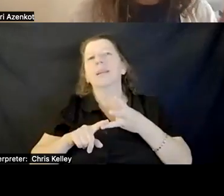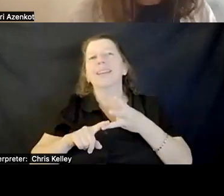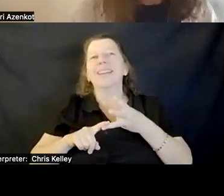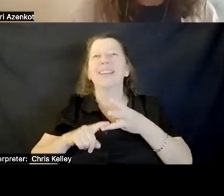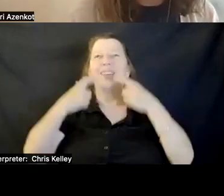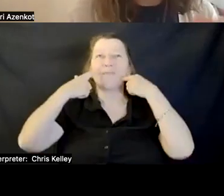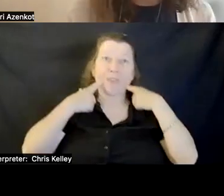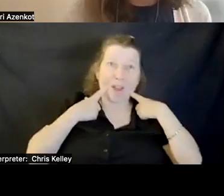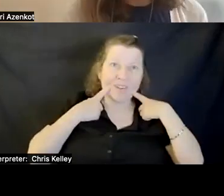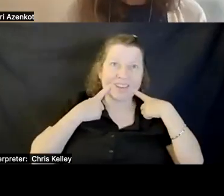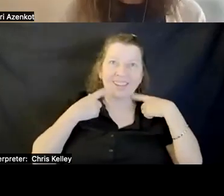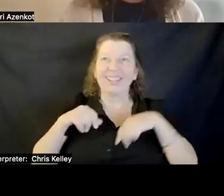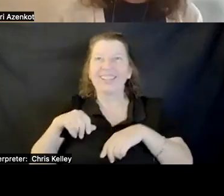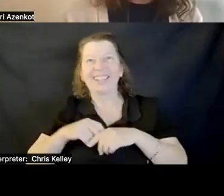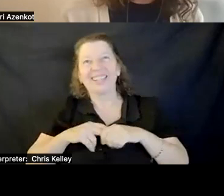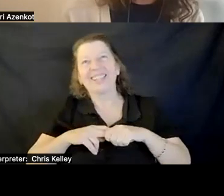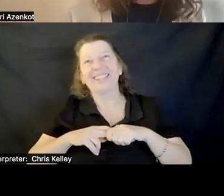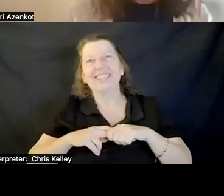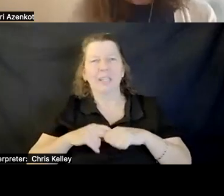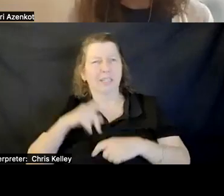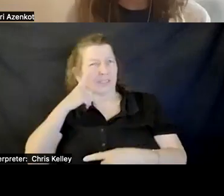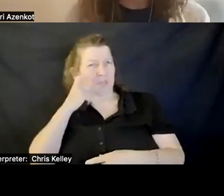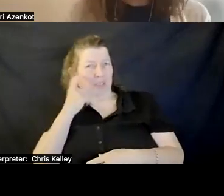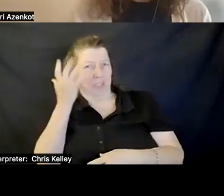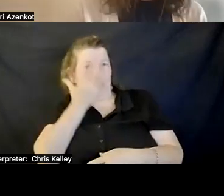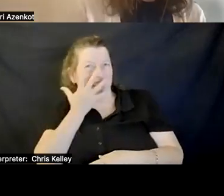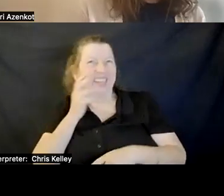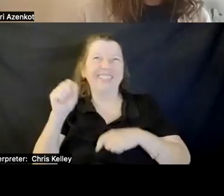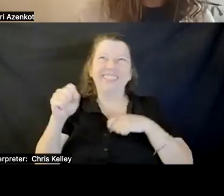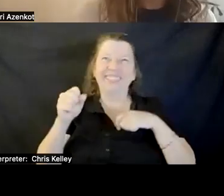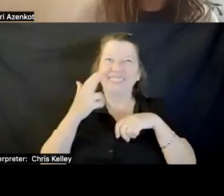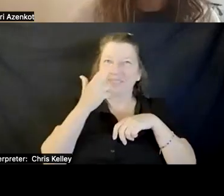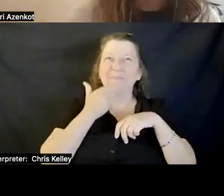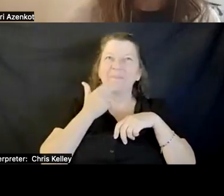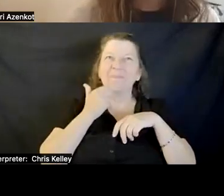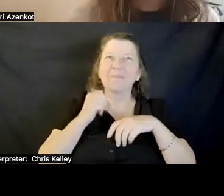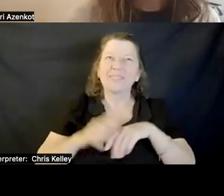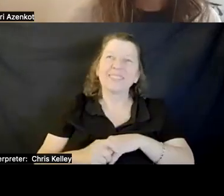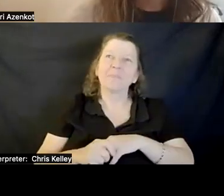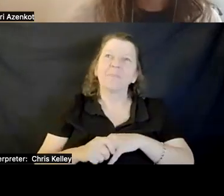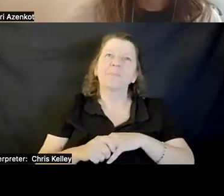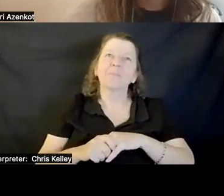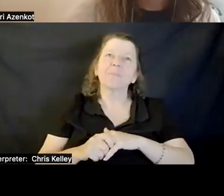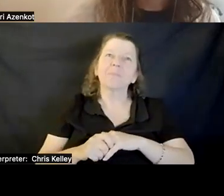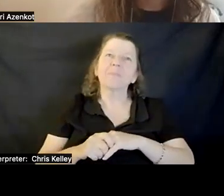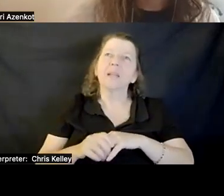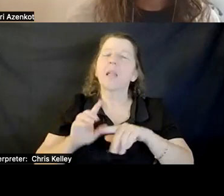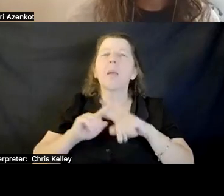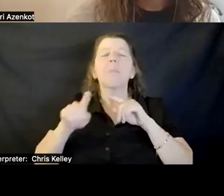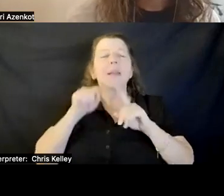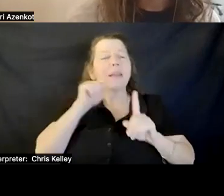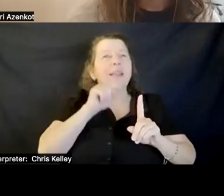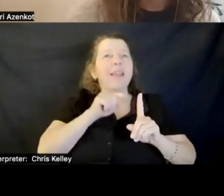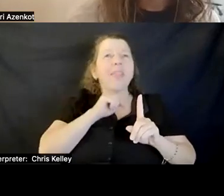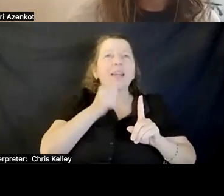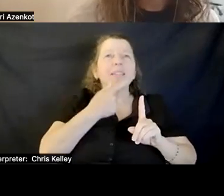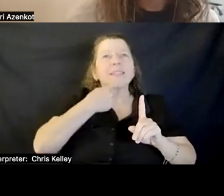SUSPICIOUS LOOK. THAT DOES NOT NECESSARILY TELL ME WHAT I NEED TO KNOW FOR THE CONTEXT.